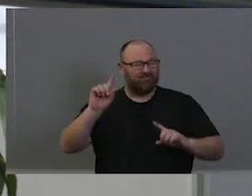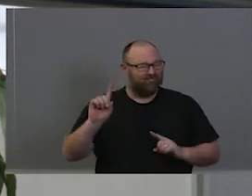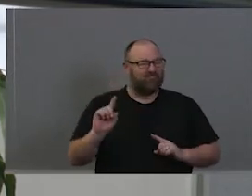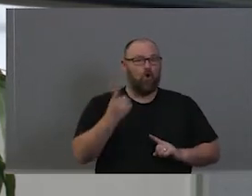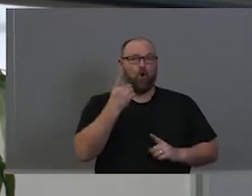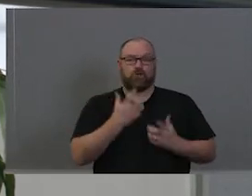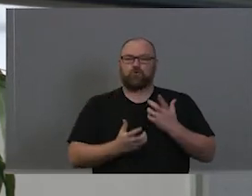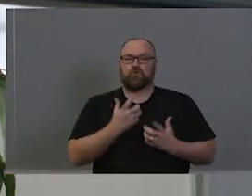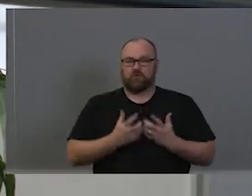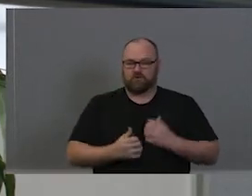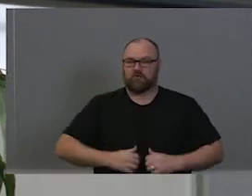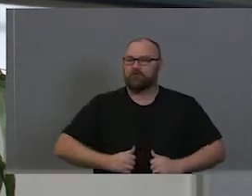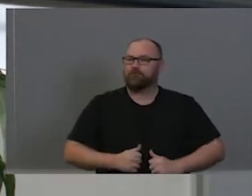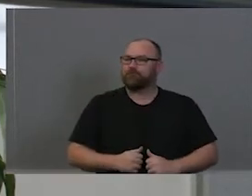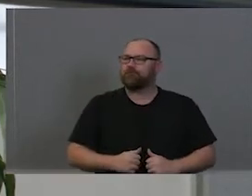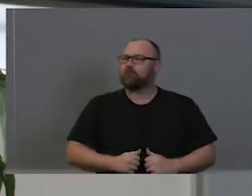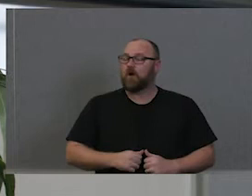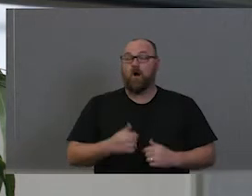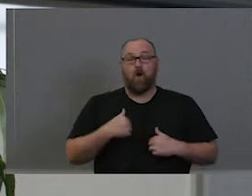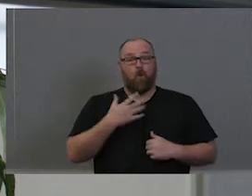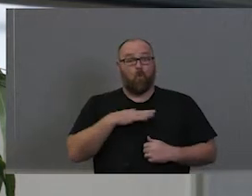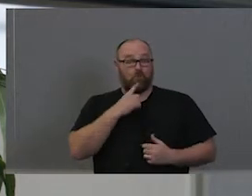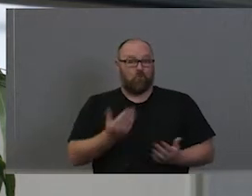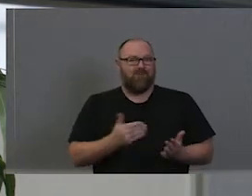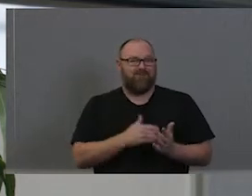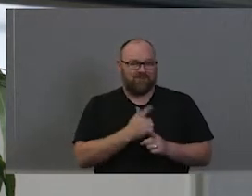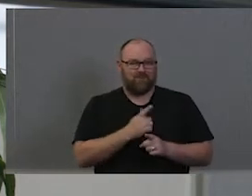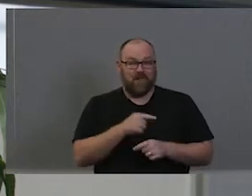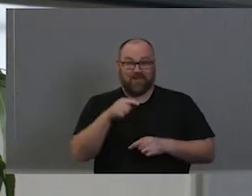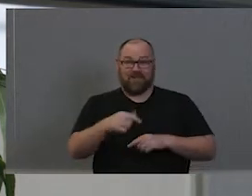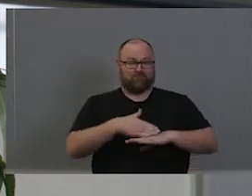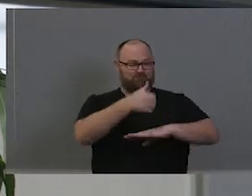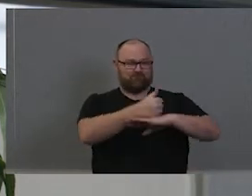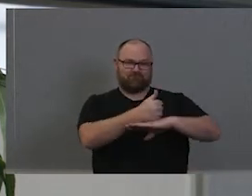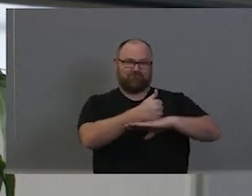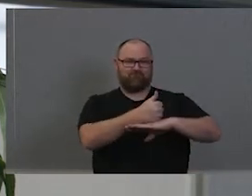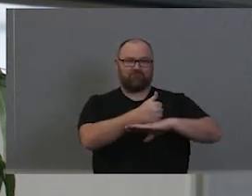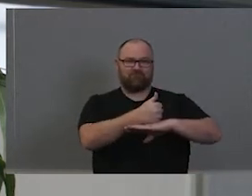Liberties. And basically say that this University was founded on a land that recognised